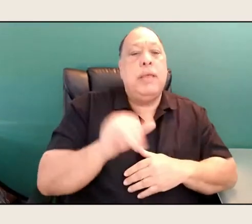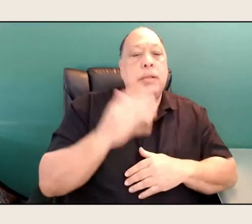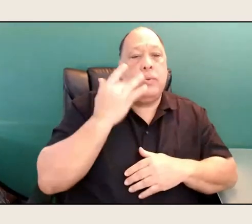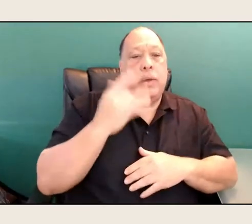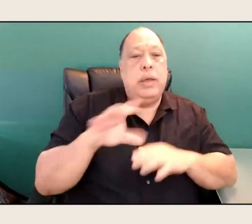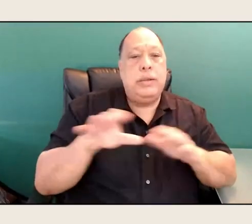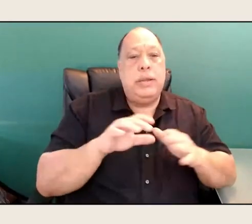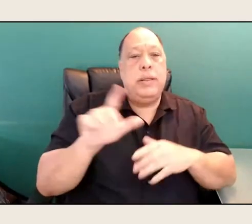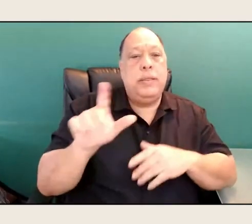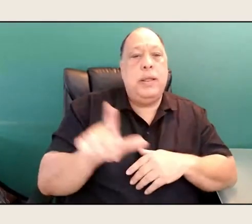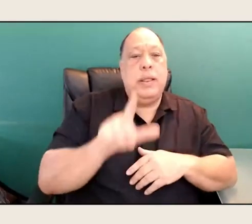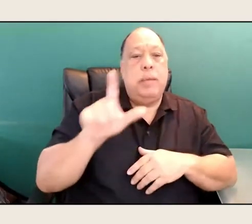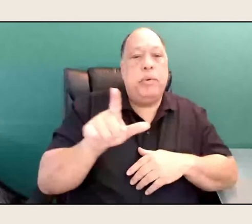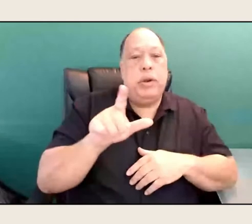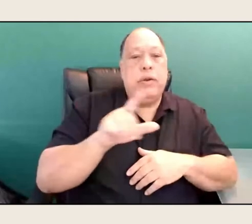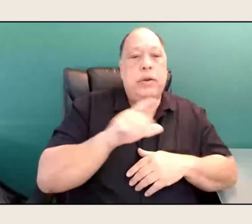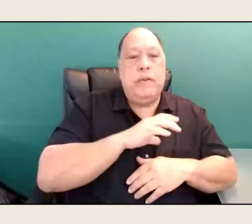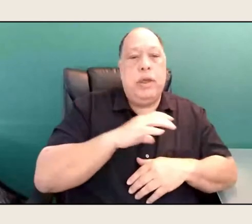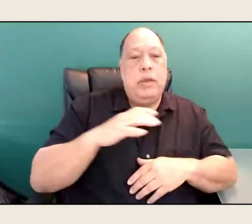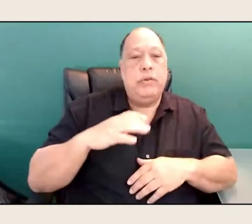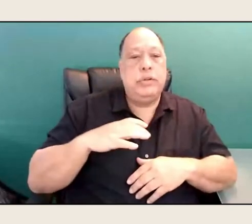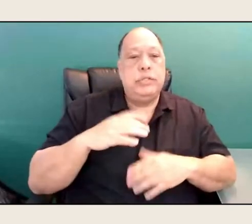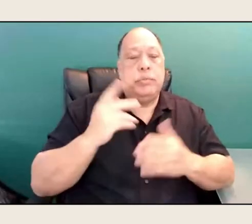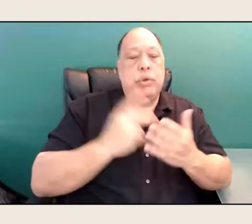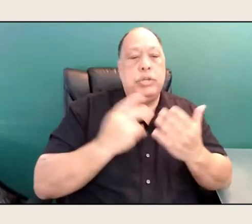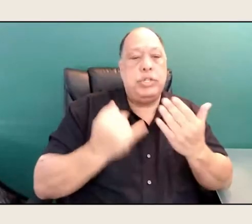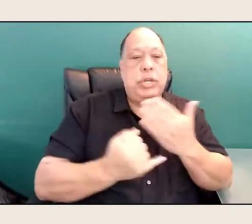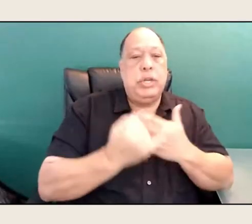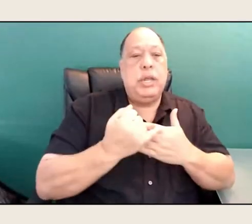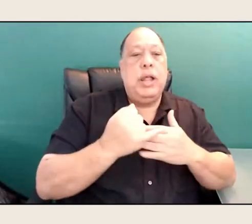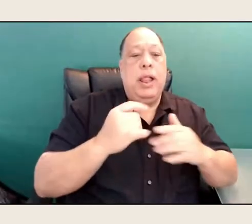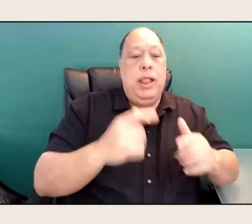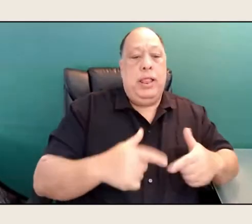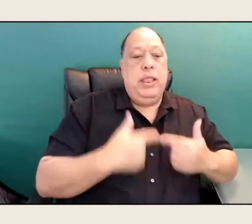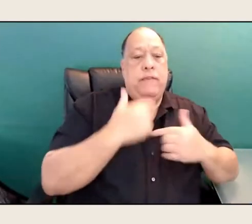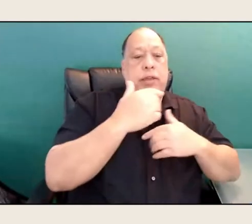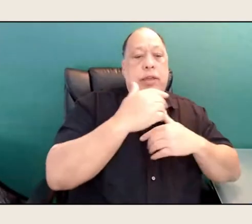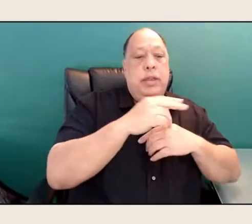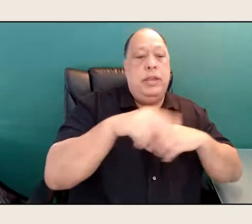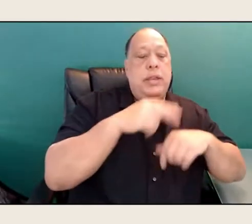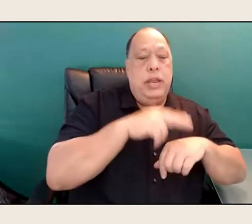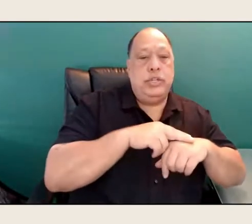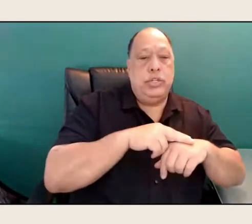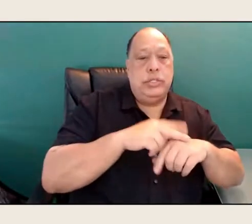the project, Living Nations, Living Words. But I wanted it to be so much bigger.